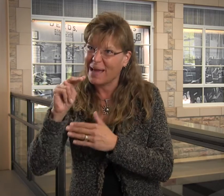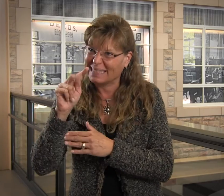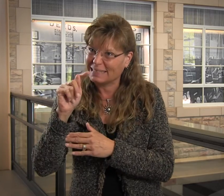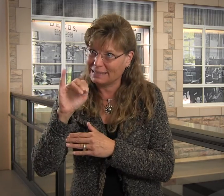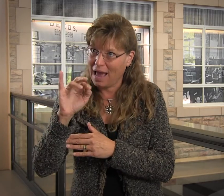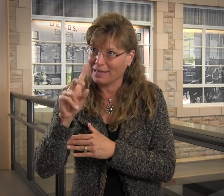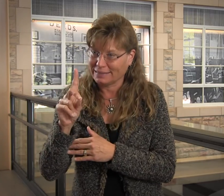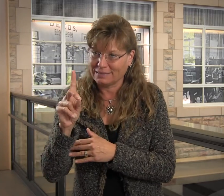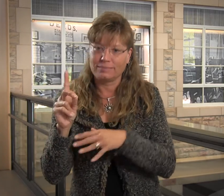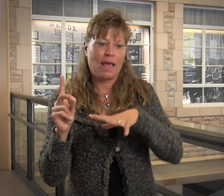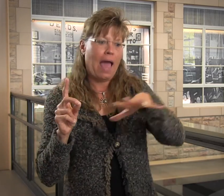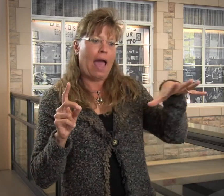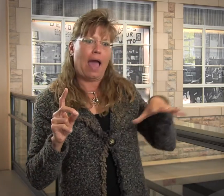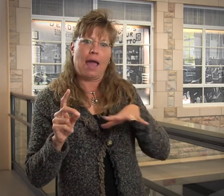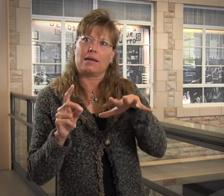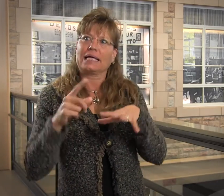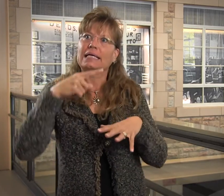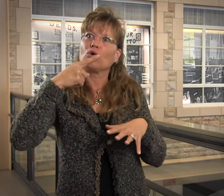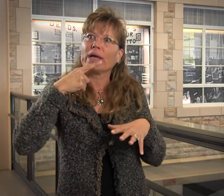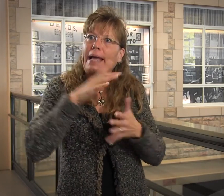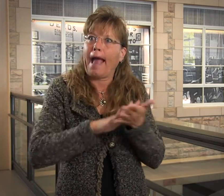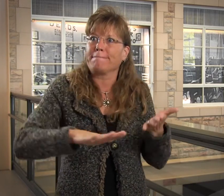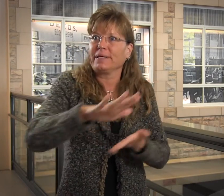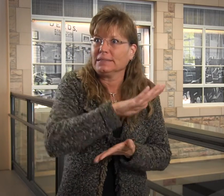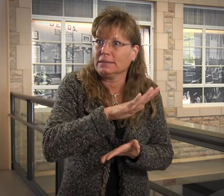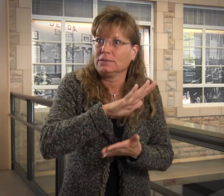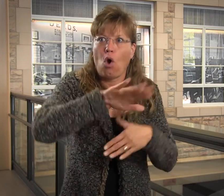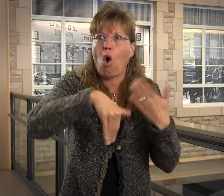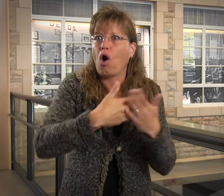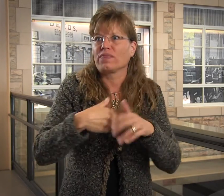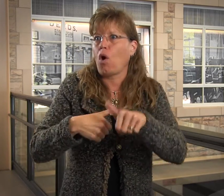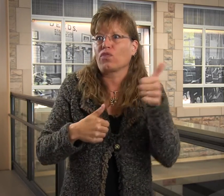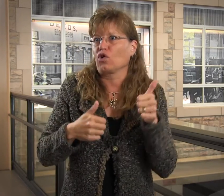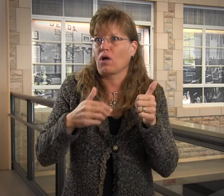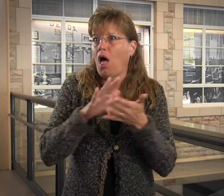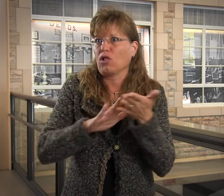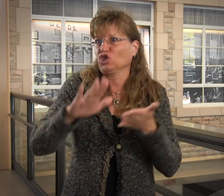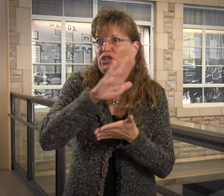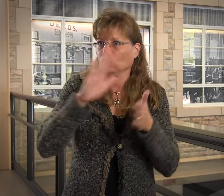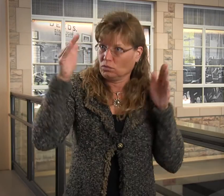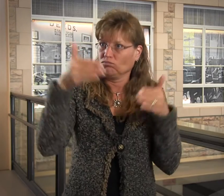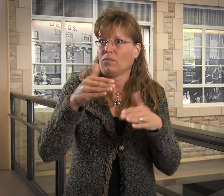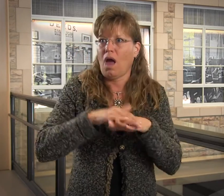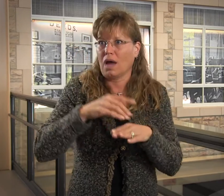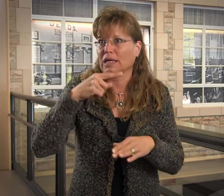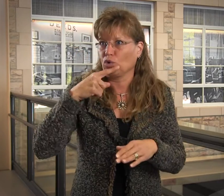at NTID. They had a campus for students, who were hearing. They focused primarily